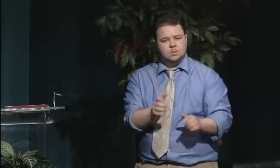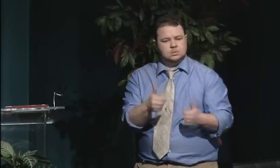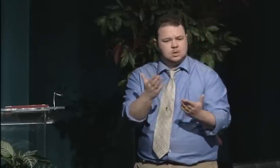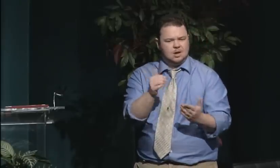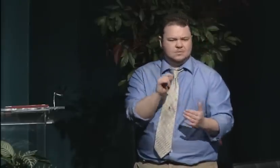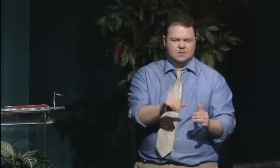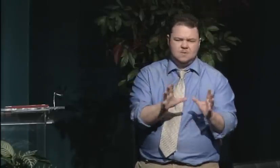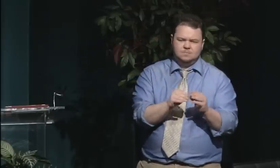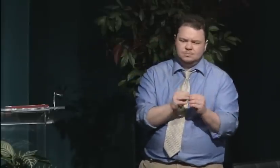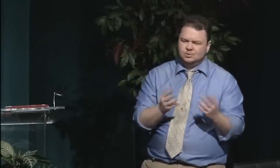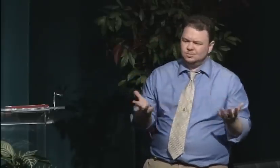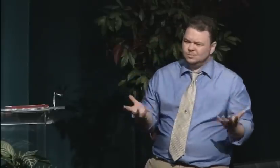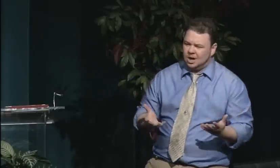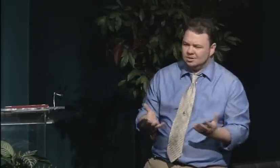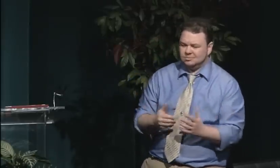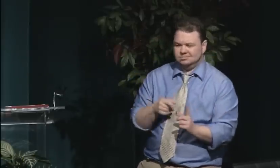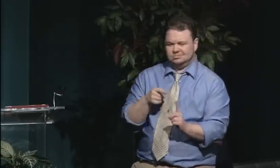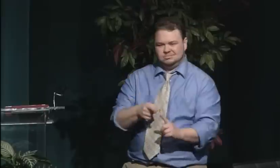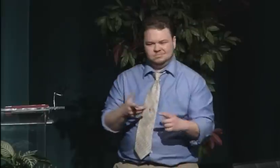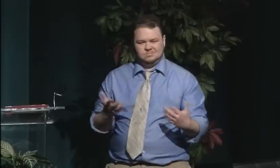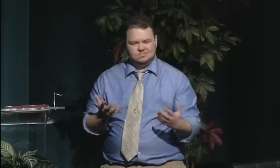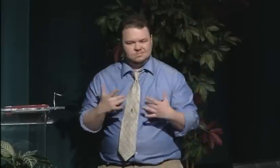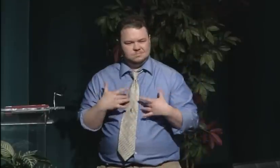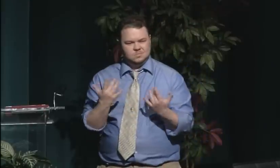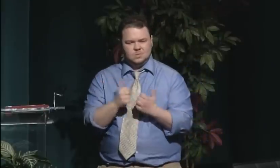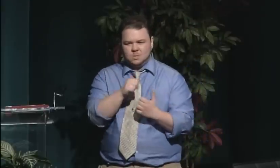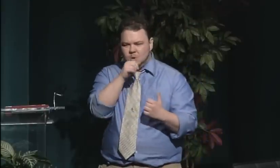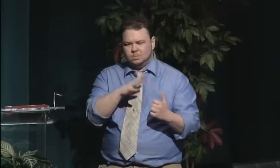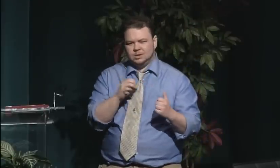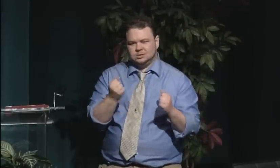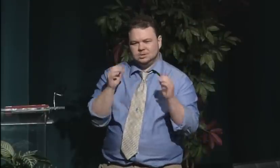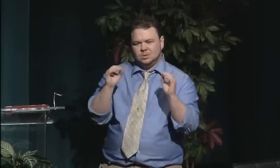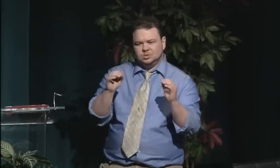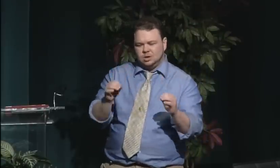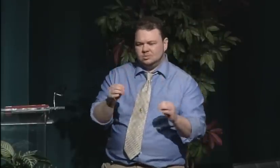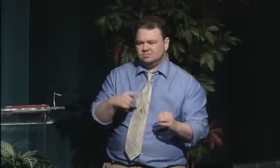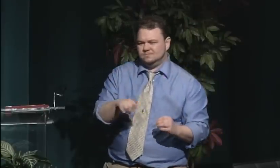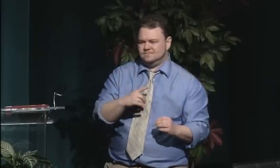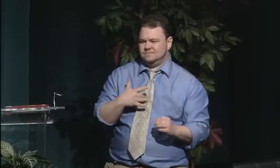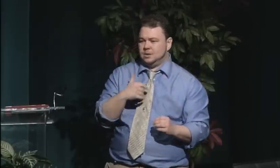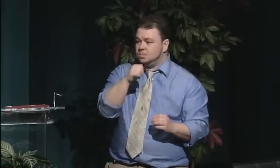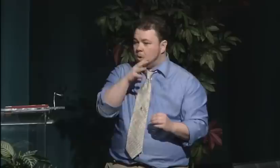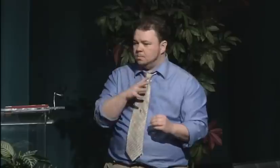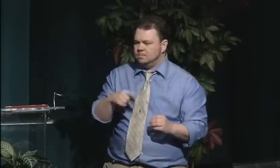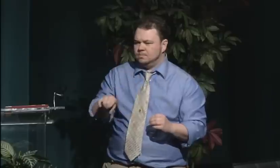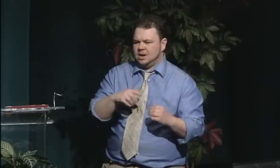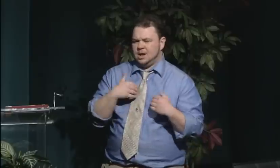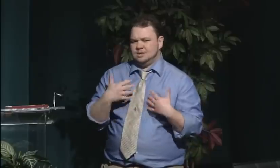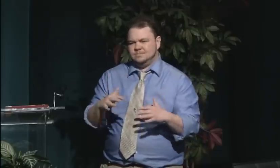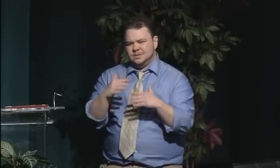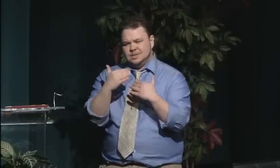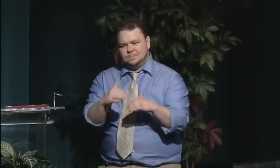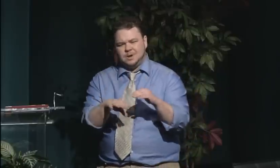So that was Oberlin College. They were the first co-ed institution.